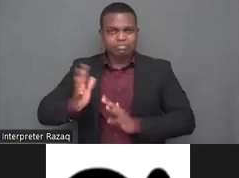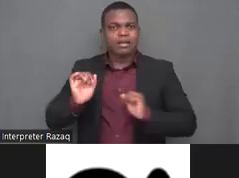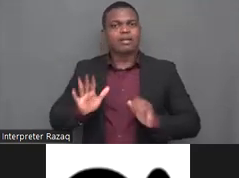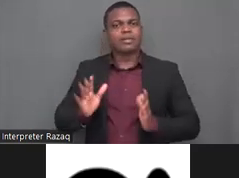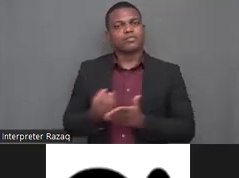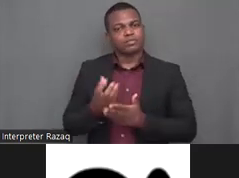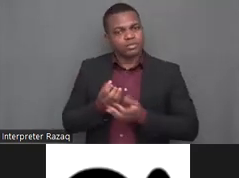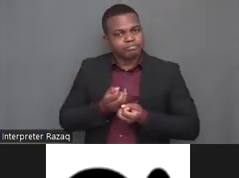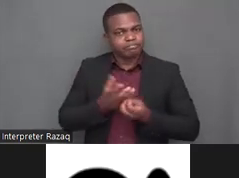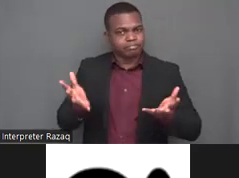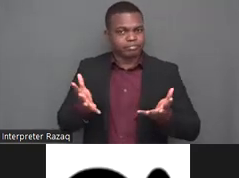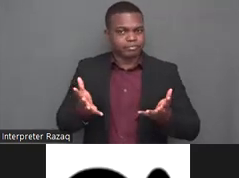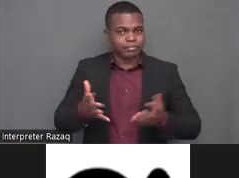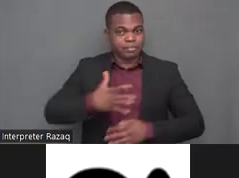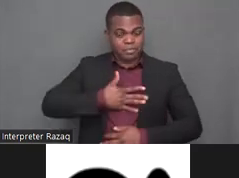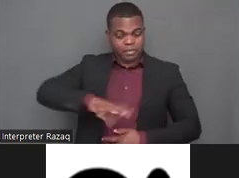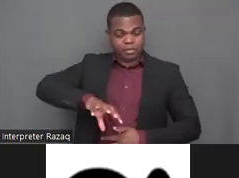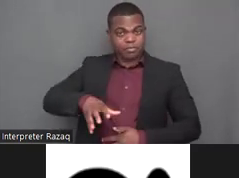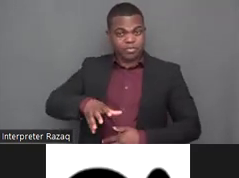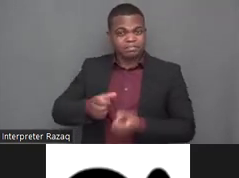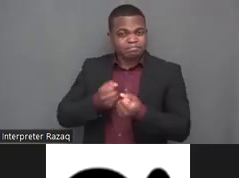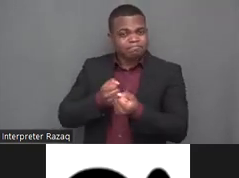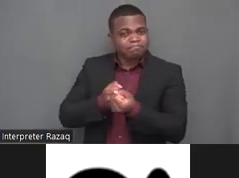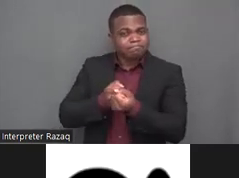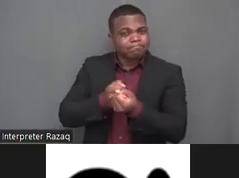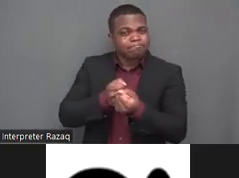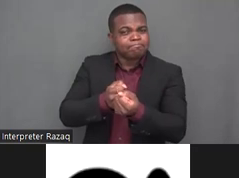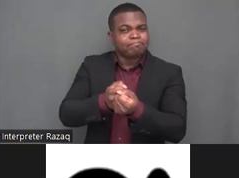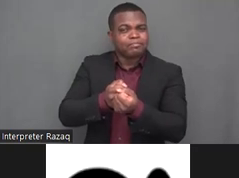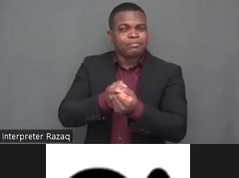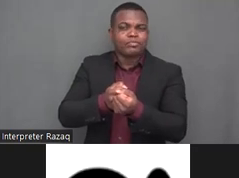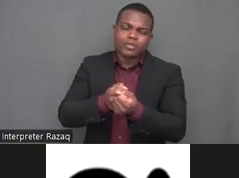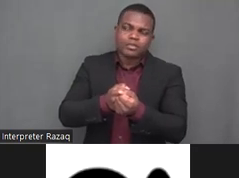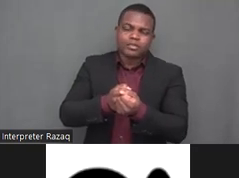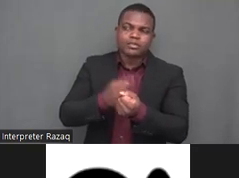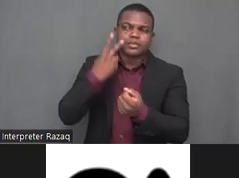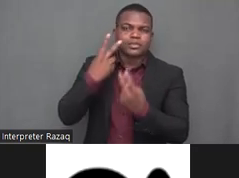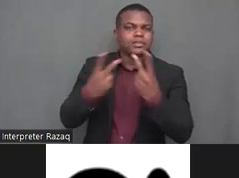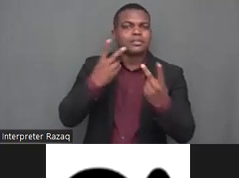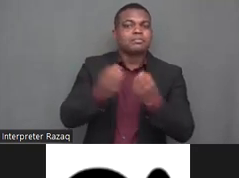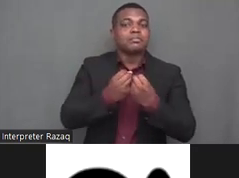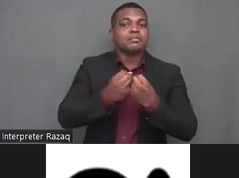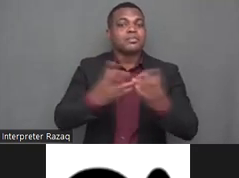uh the lack of knowledge of a person with disability itself the girls with disability itself